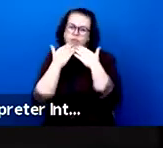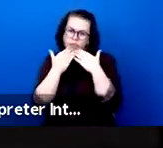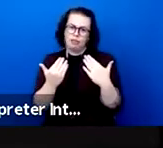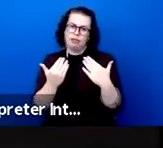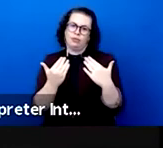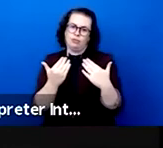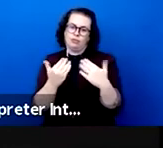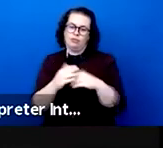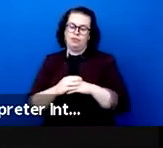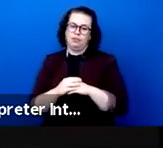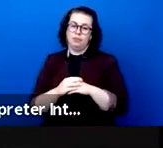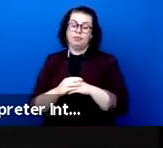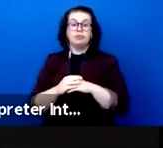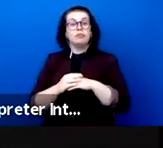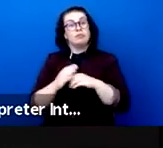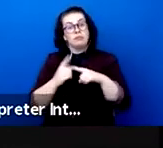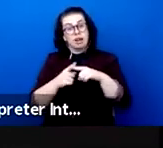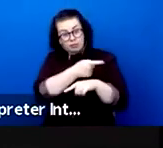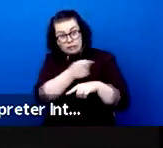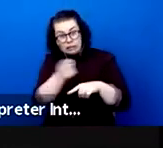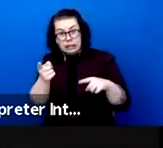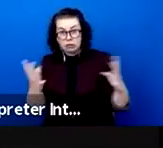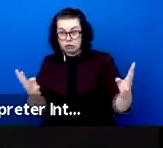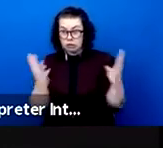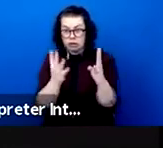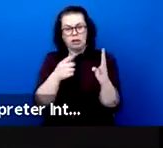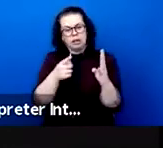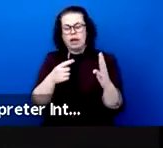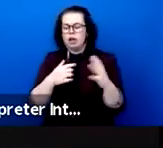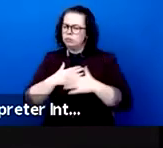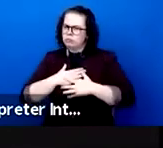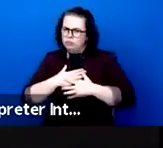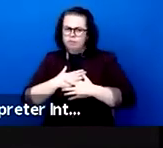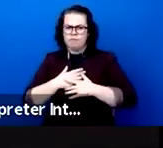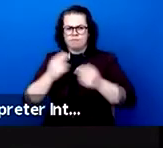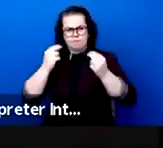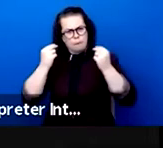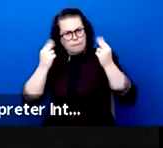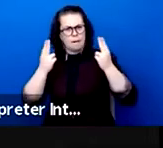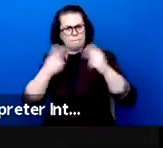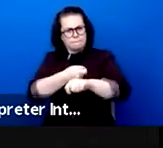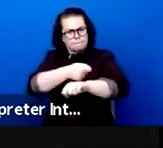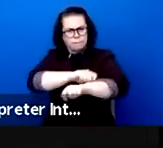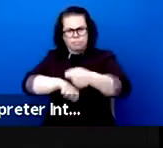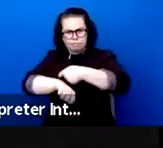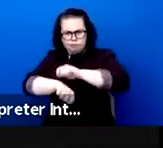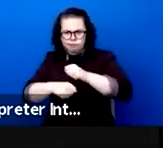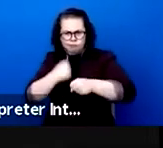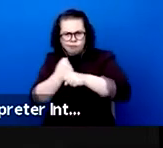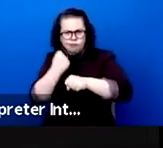all who have put all their conviction and energy into ensuring that this first Forum can address